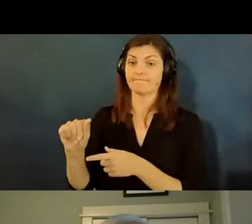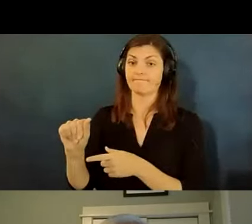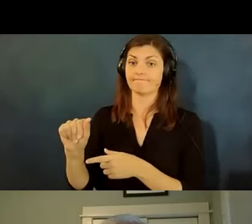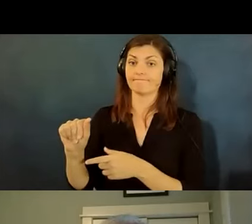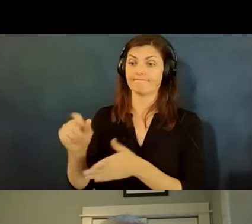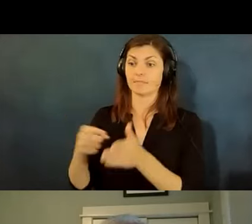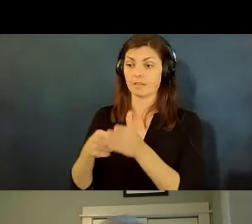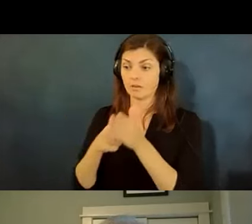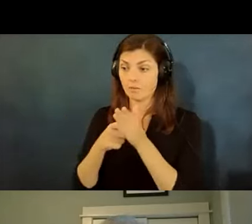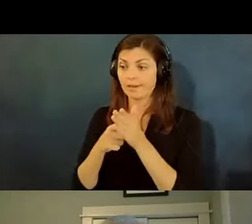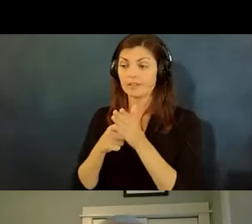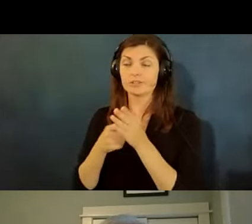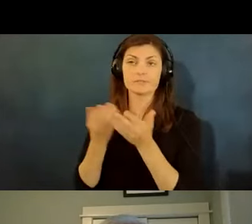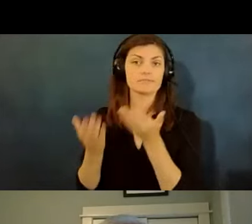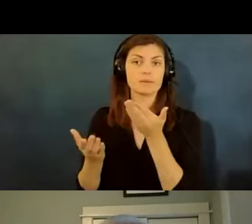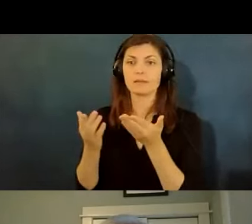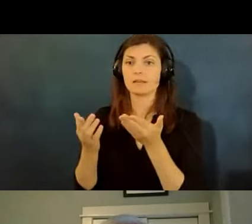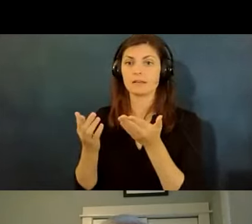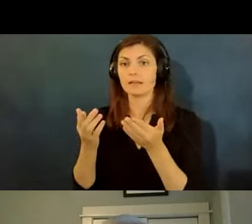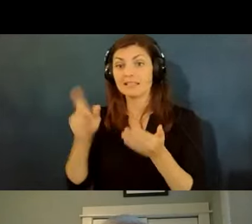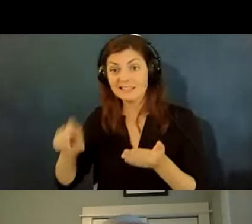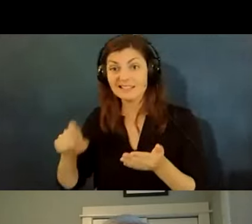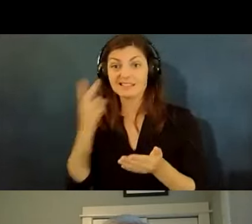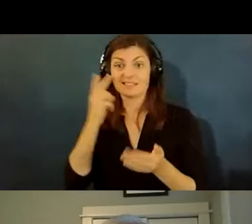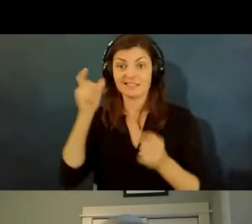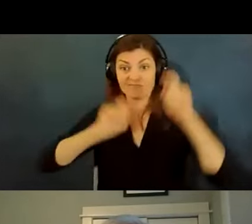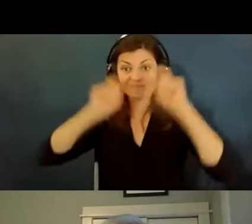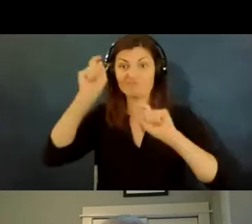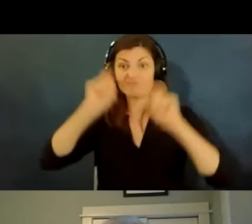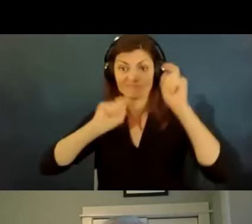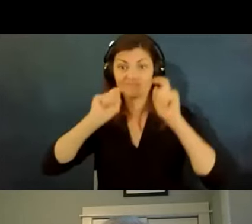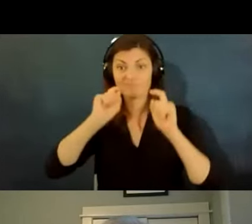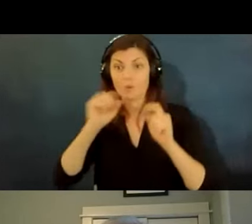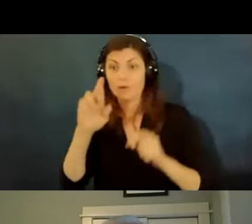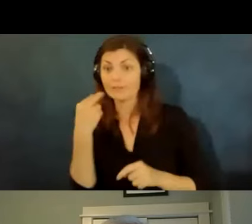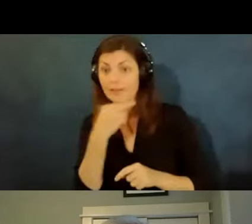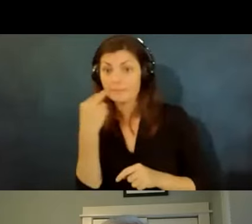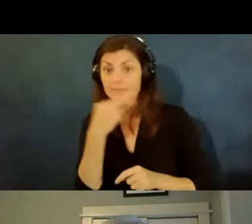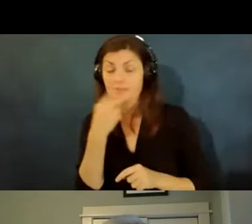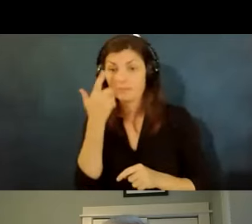be able to let's say see facial expressions or read lips because they're hard of hearing